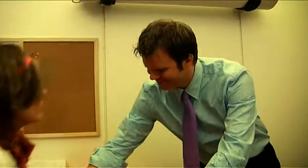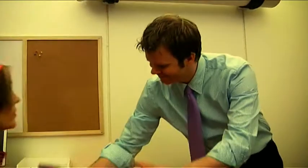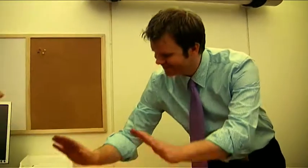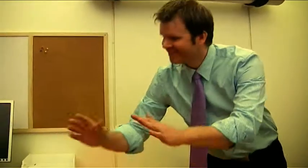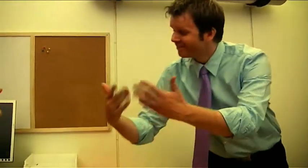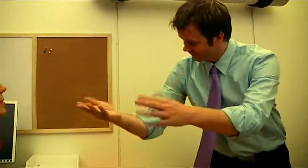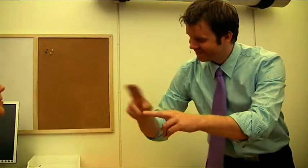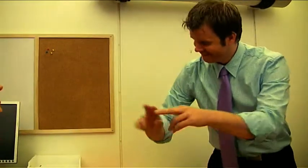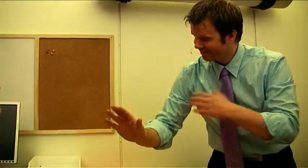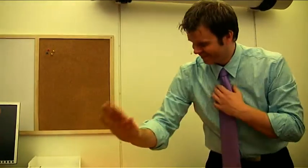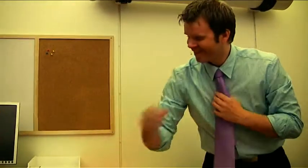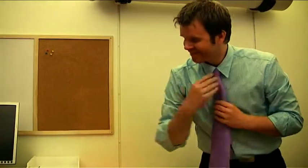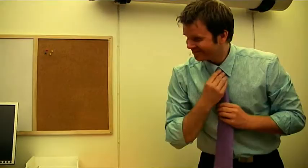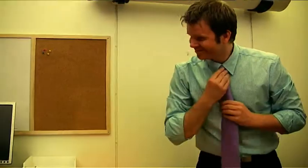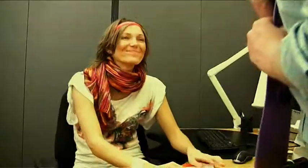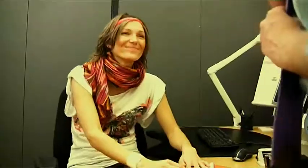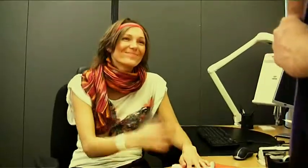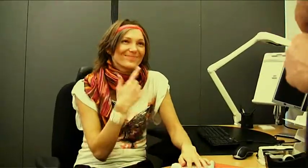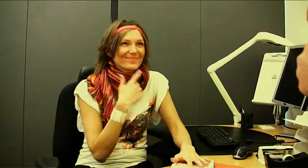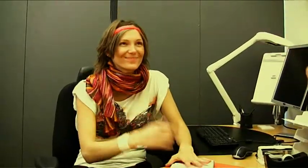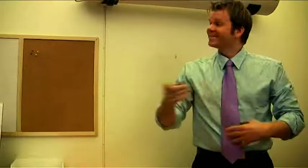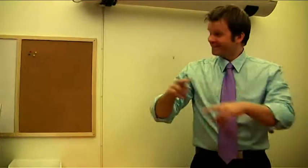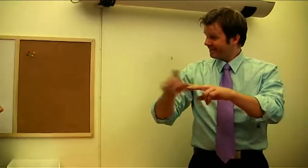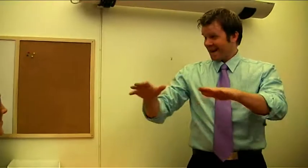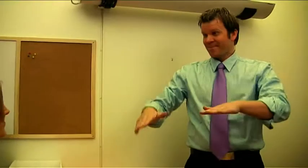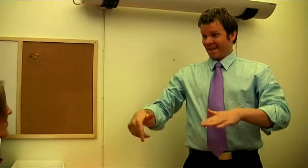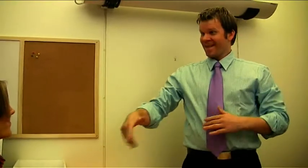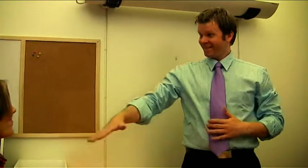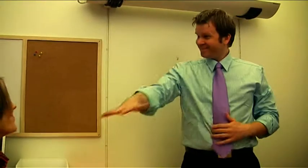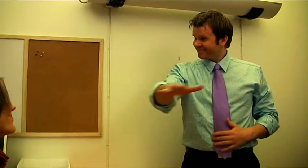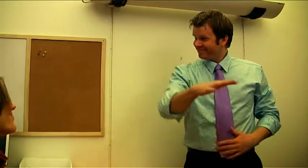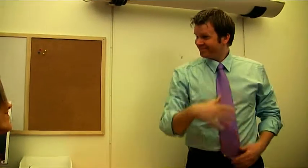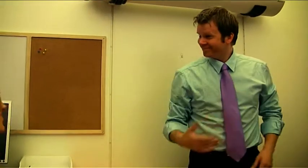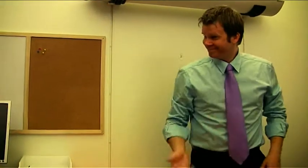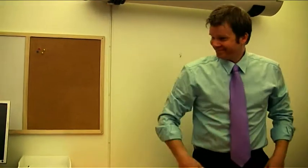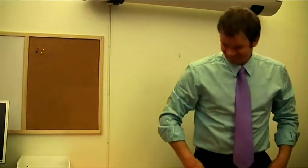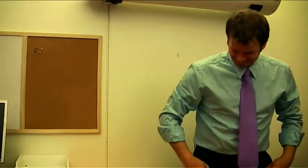Wait a little, you get to stay here. - Thank you! Make you feel at home here.